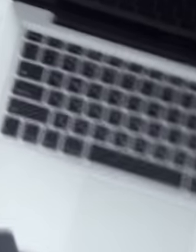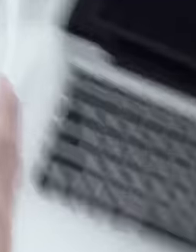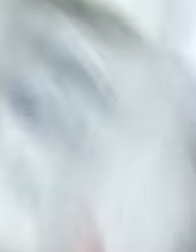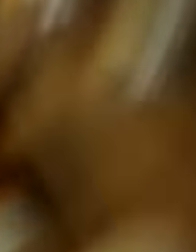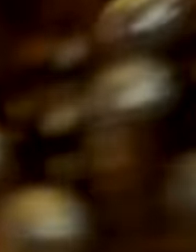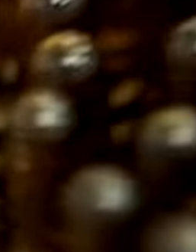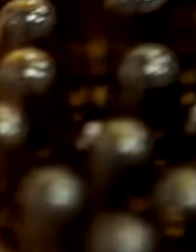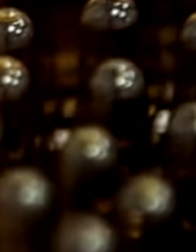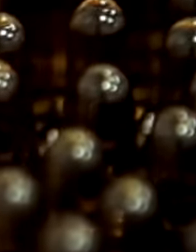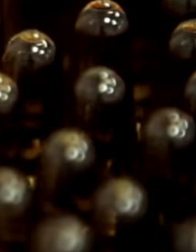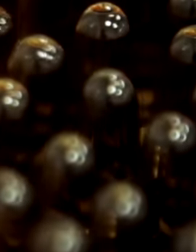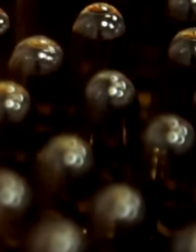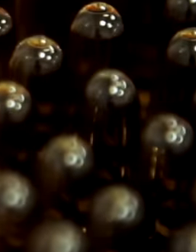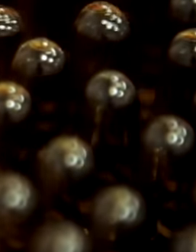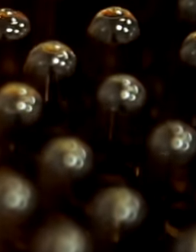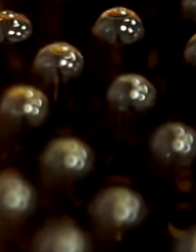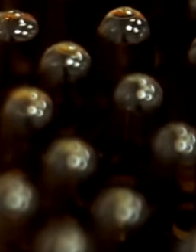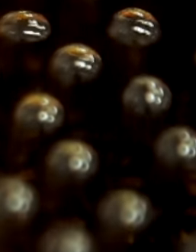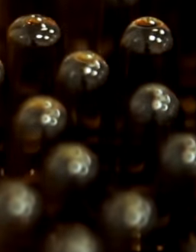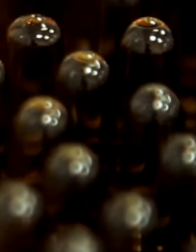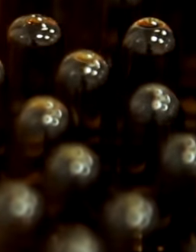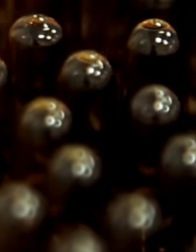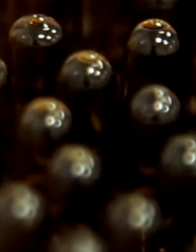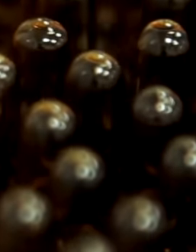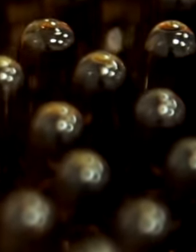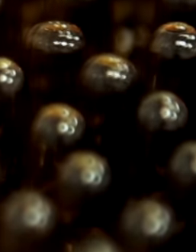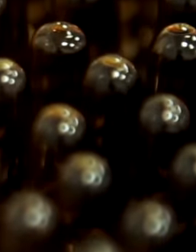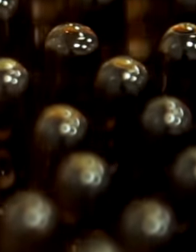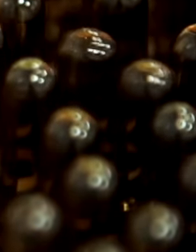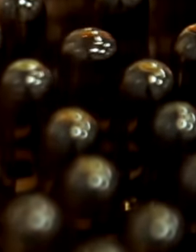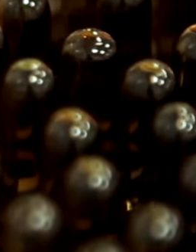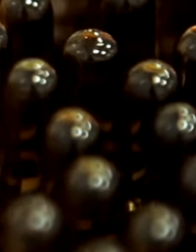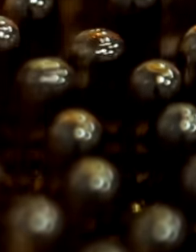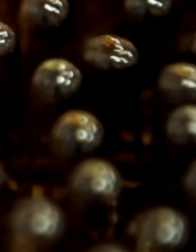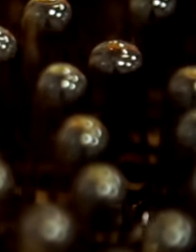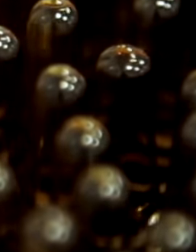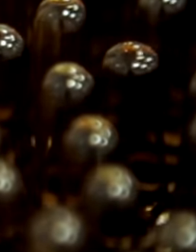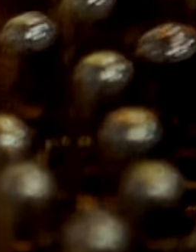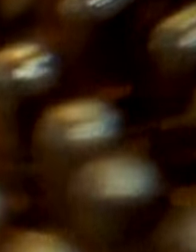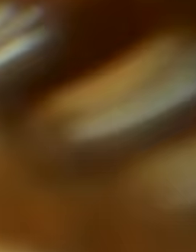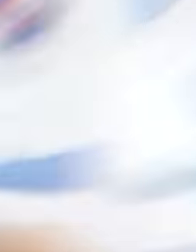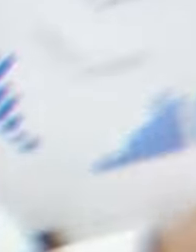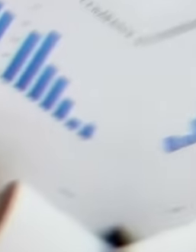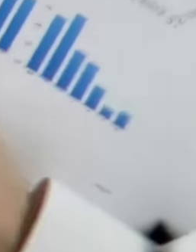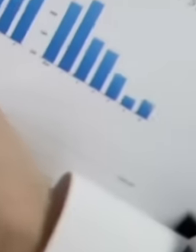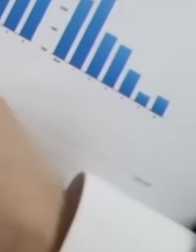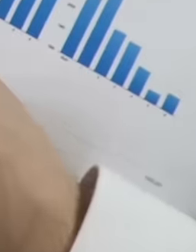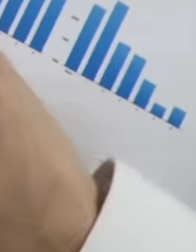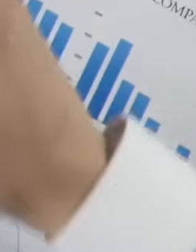a great fortune having control of medicines in Mexico but today This came to